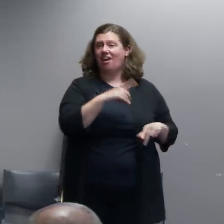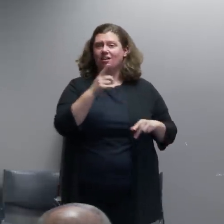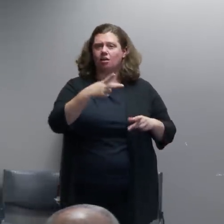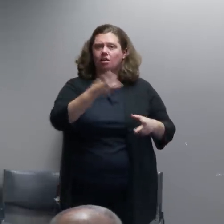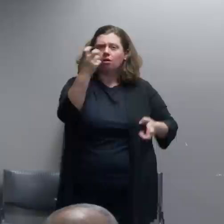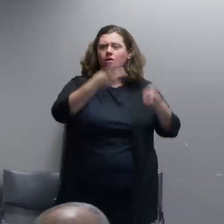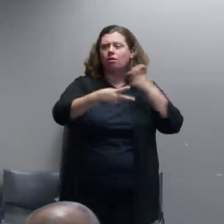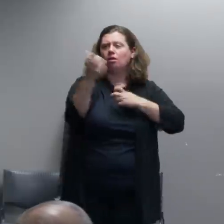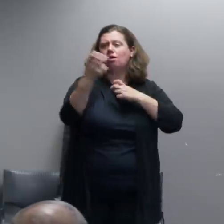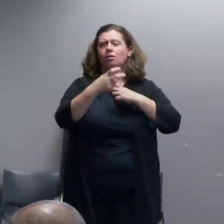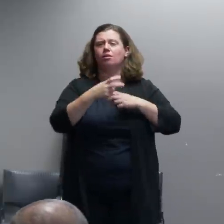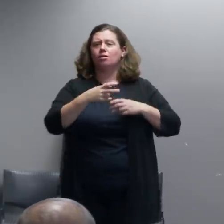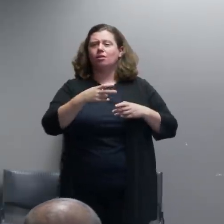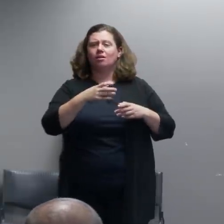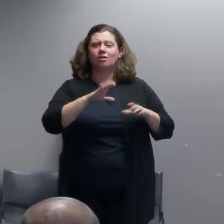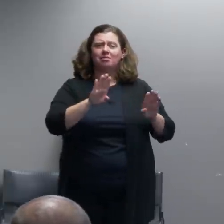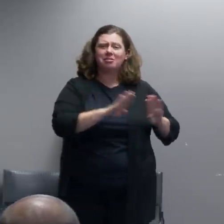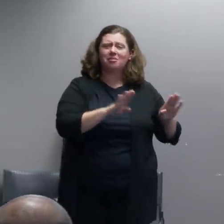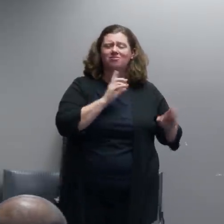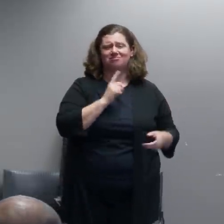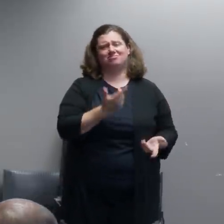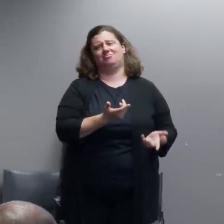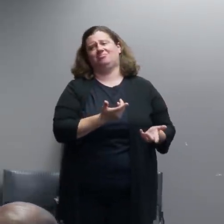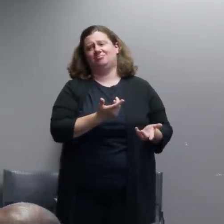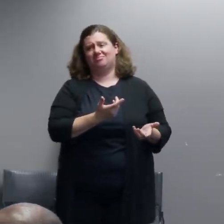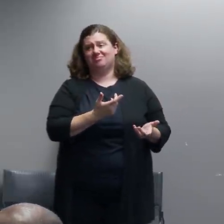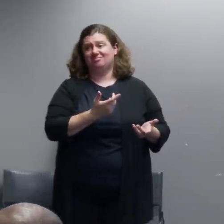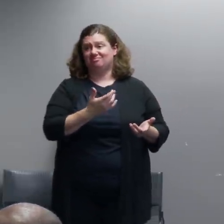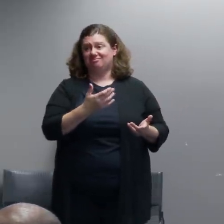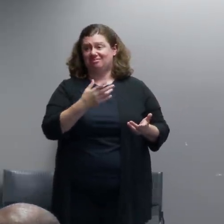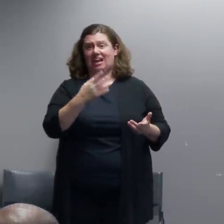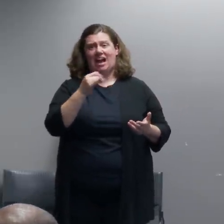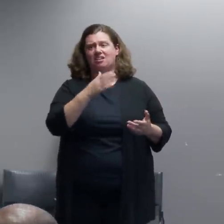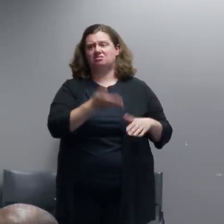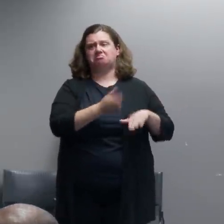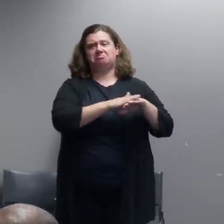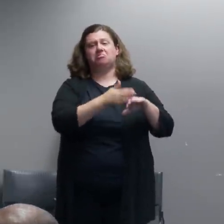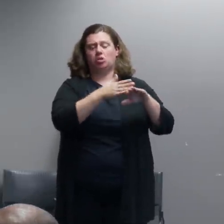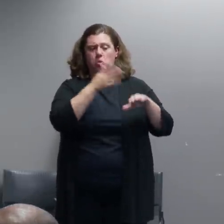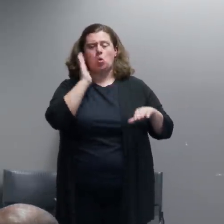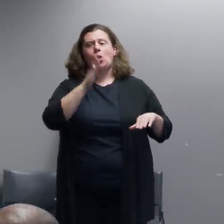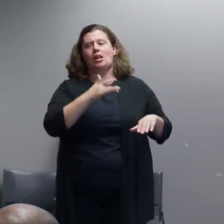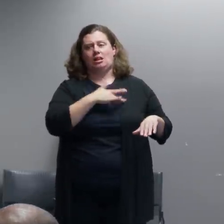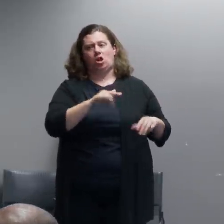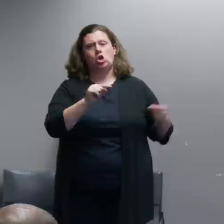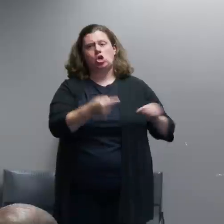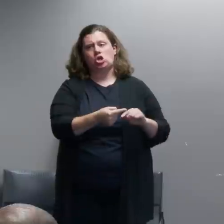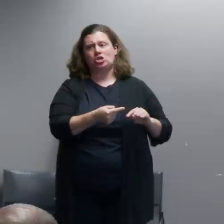There is a very high risk to a near certainty that someone will get hurt.